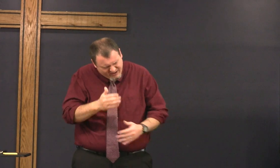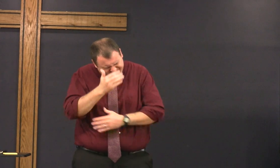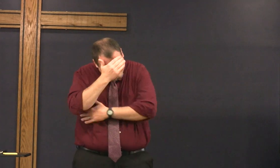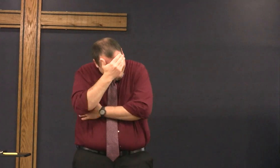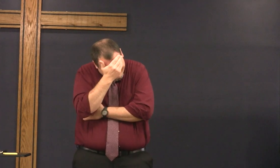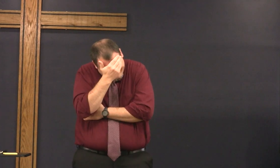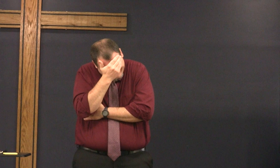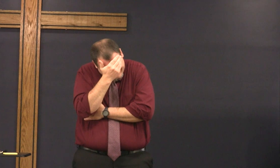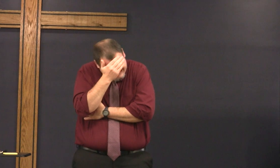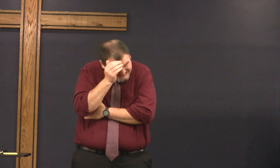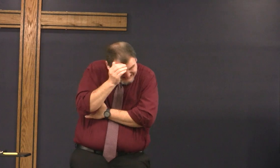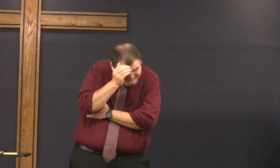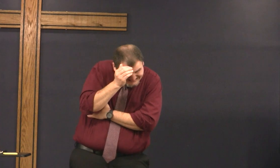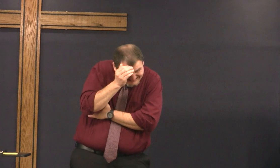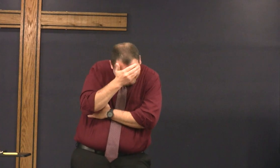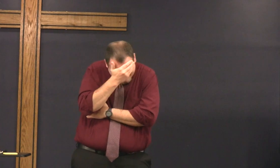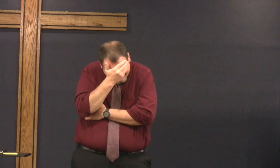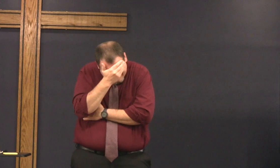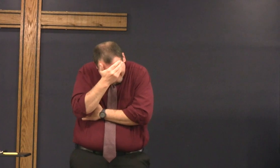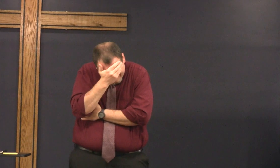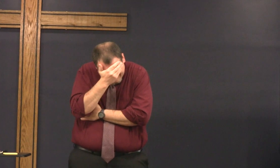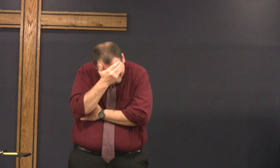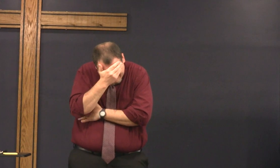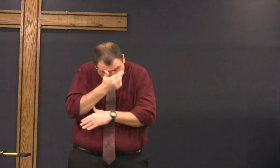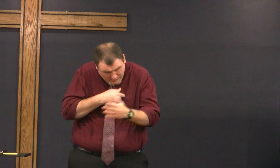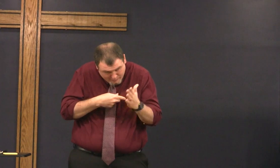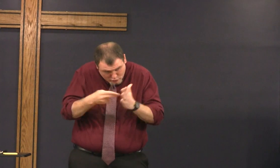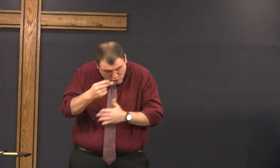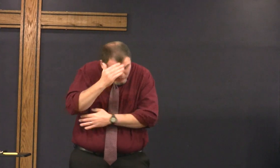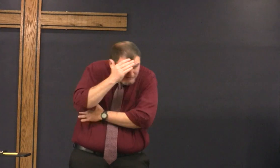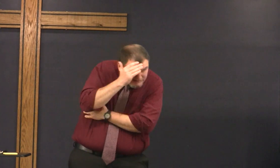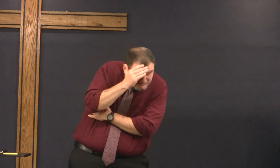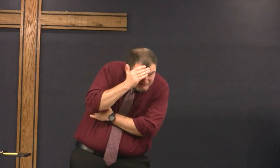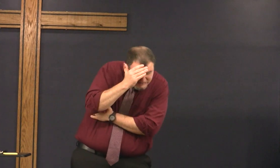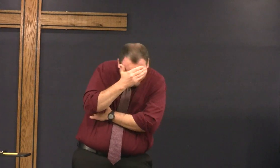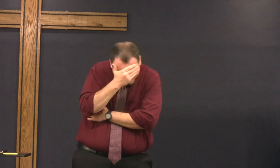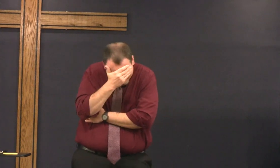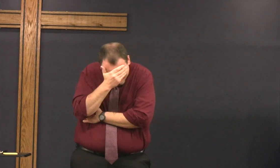and Jesus Jesus says I am the way I am the truth